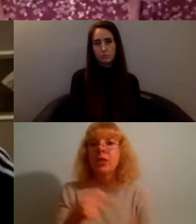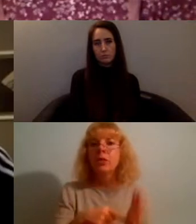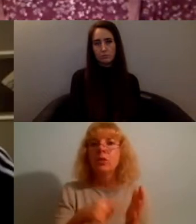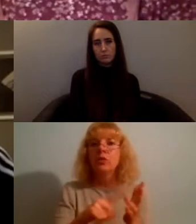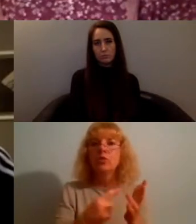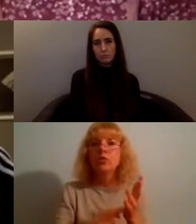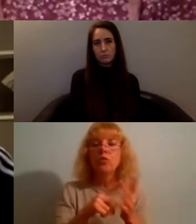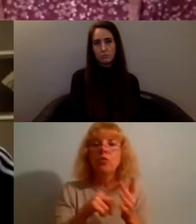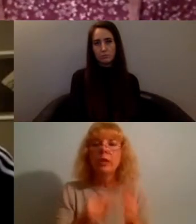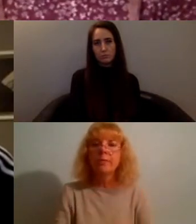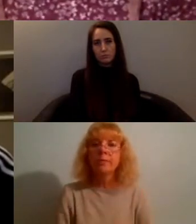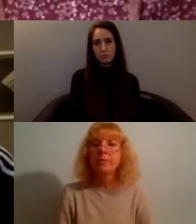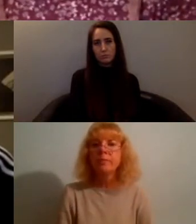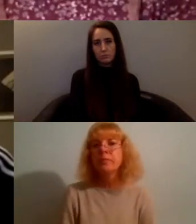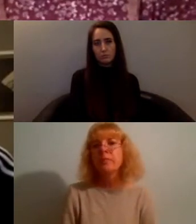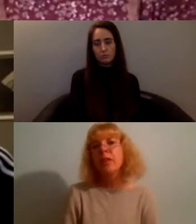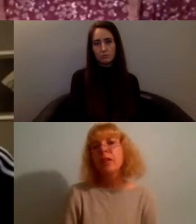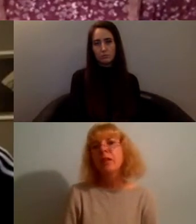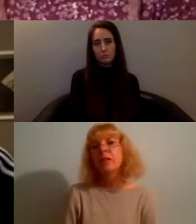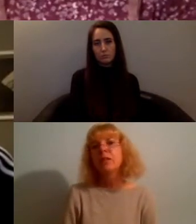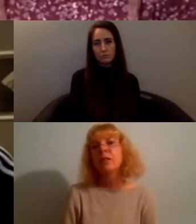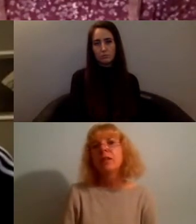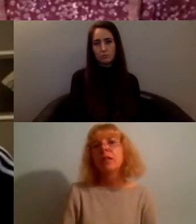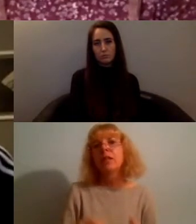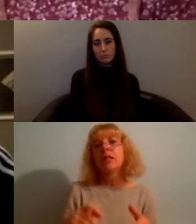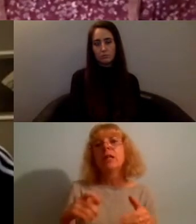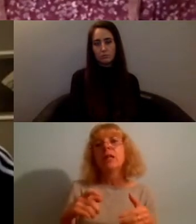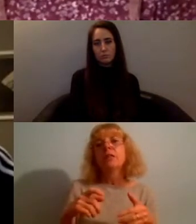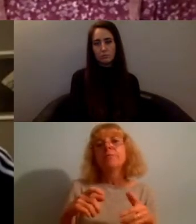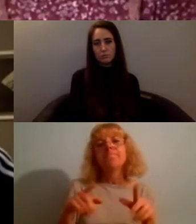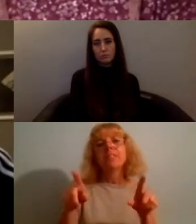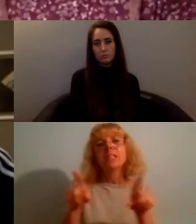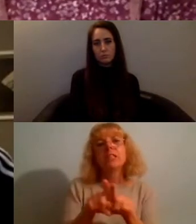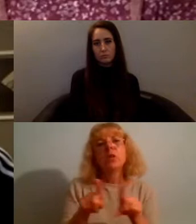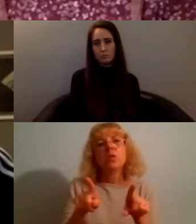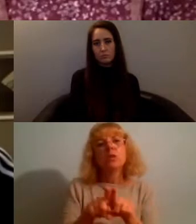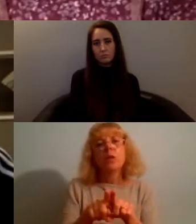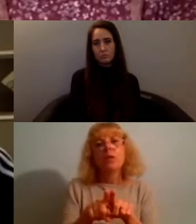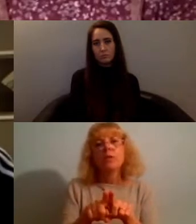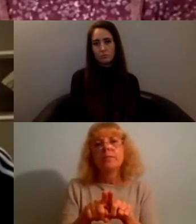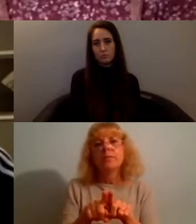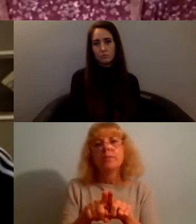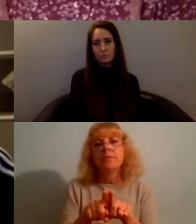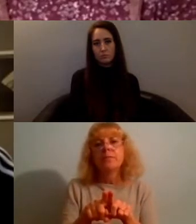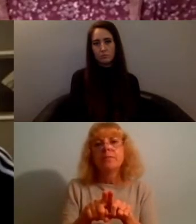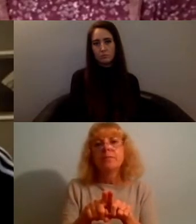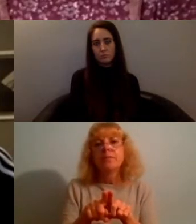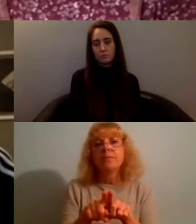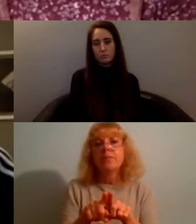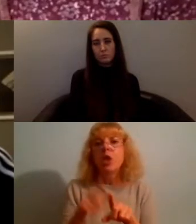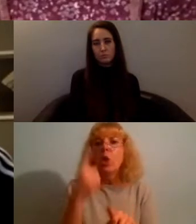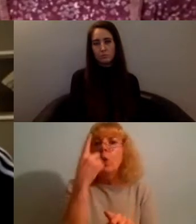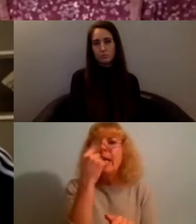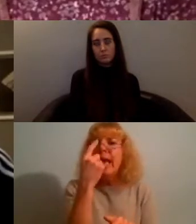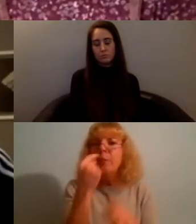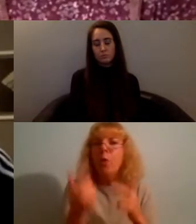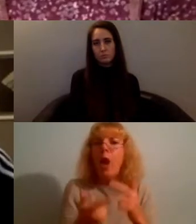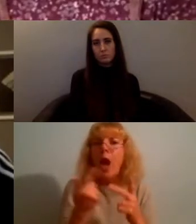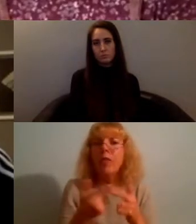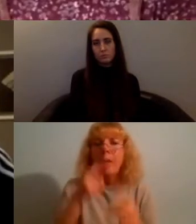um i also think it's about like how like you can enable others to rest and like how maybe